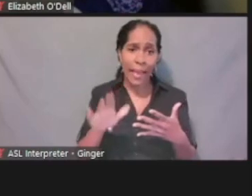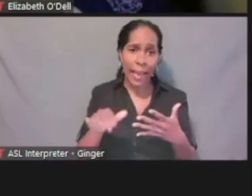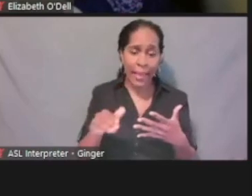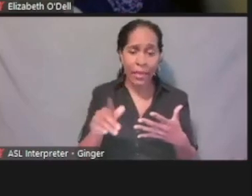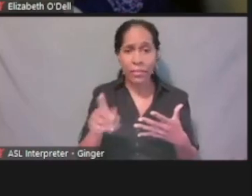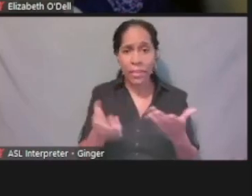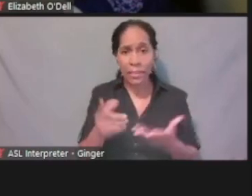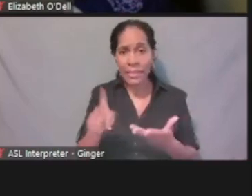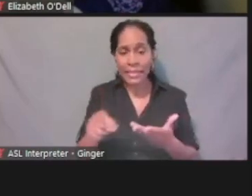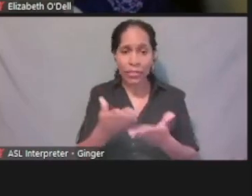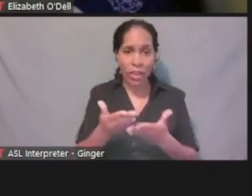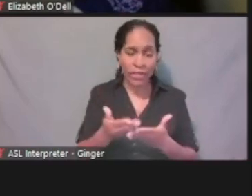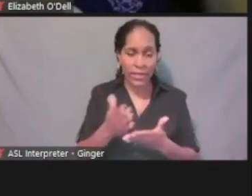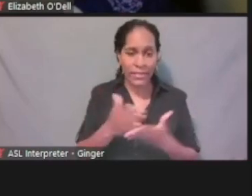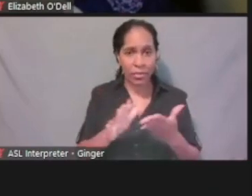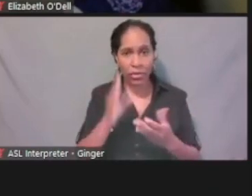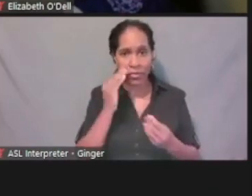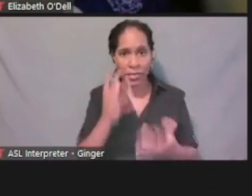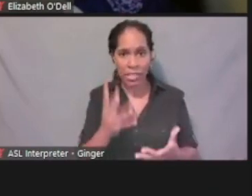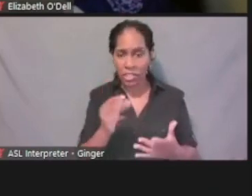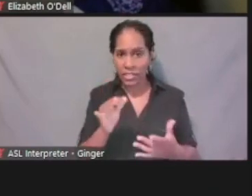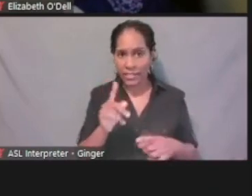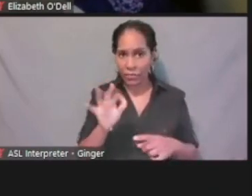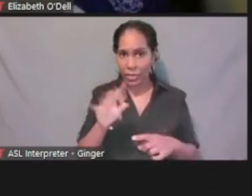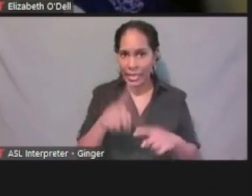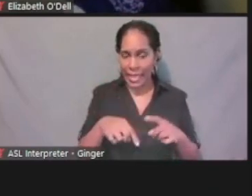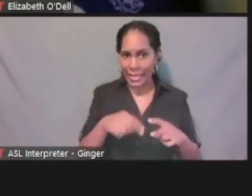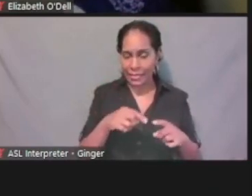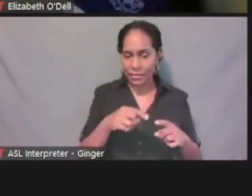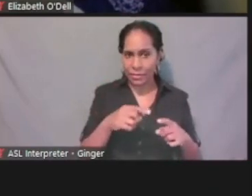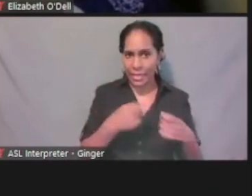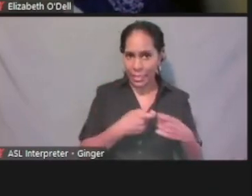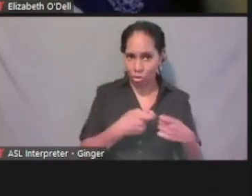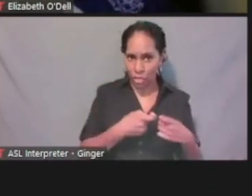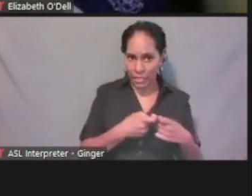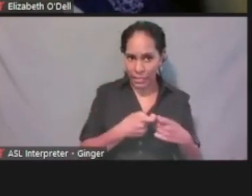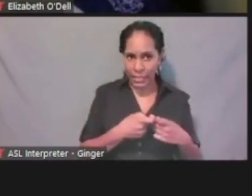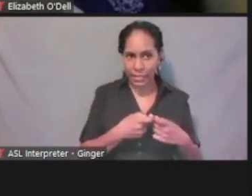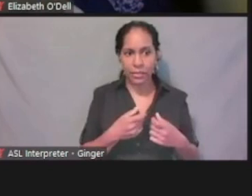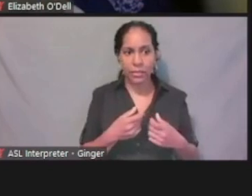If we're not able to do it electronically, here's some things we may need to verify